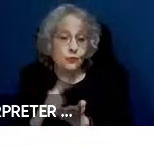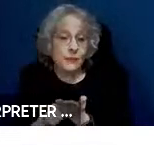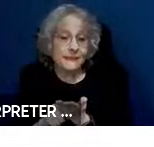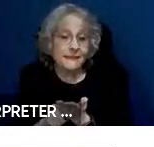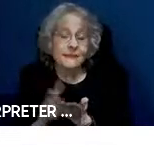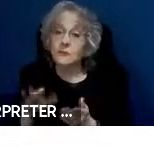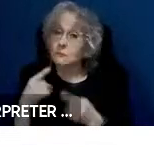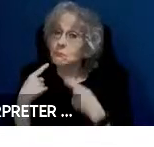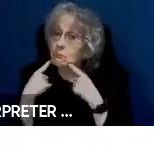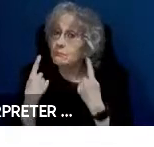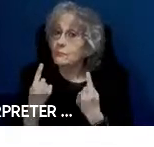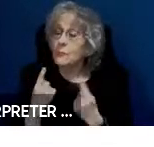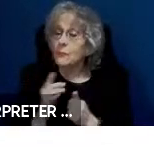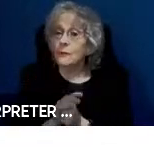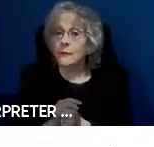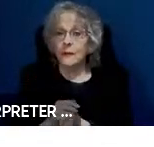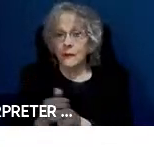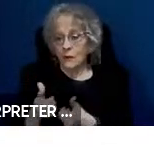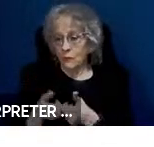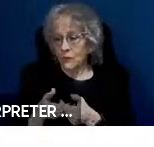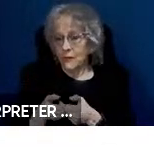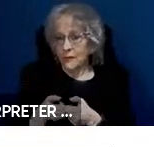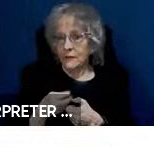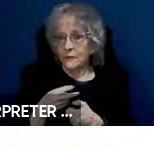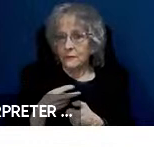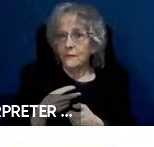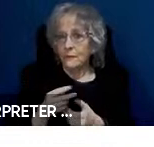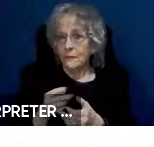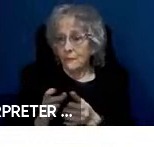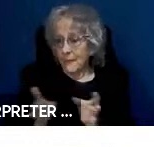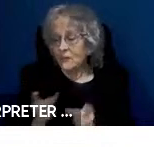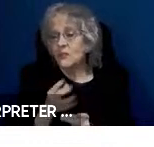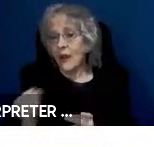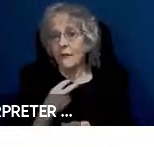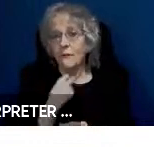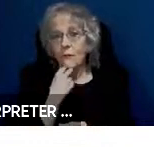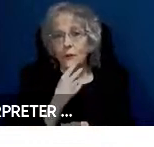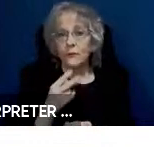This works for text messaging and for voice. For people who are deaf, hard of hearing,